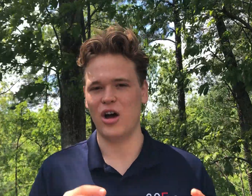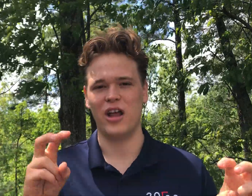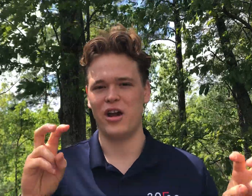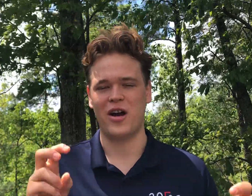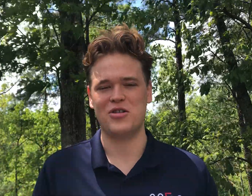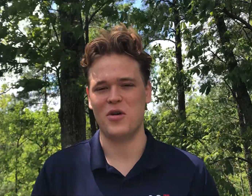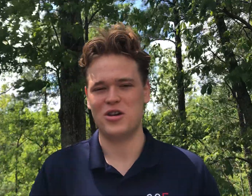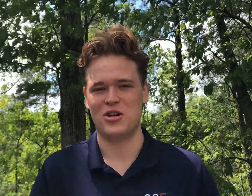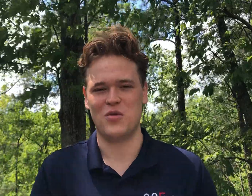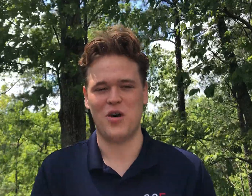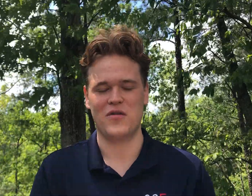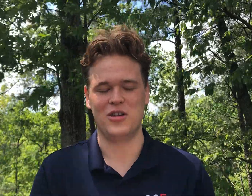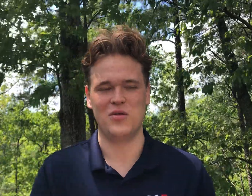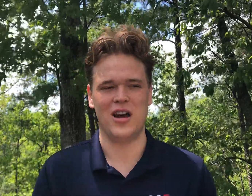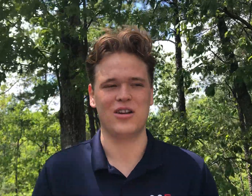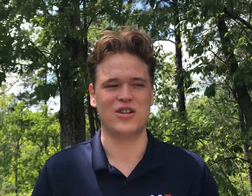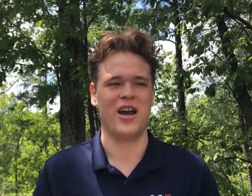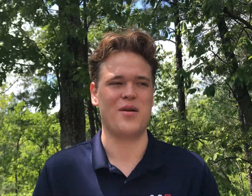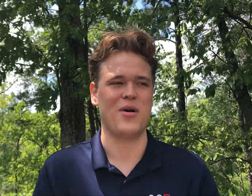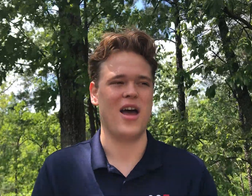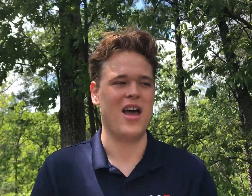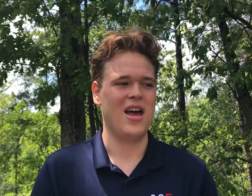online graduation, I want to see what that looks like, but